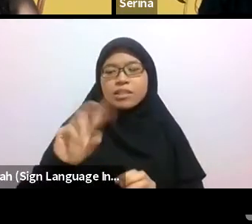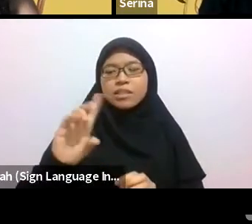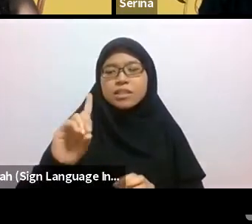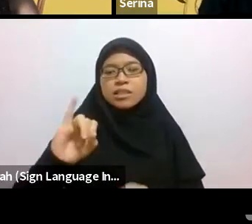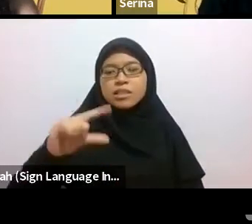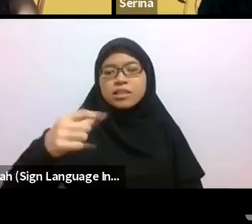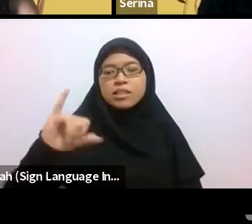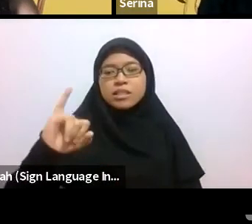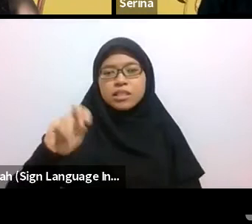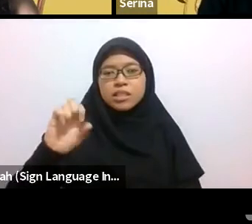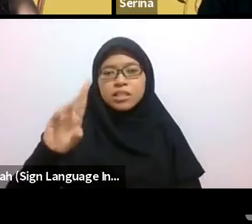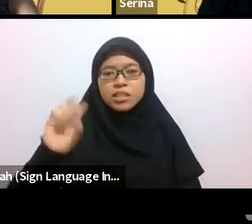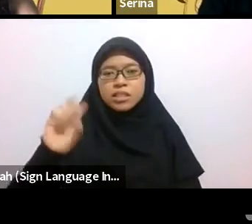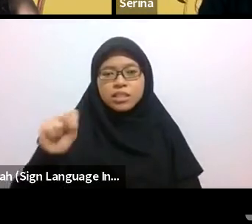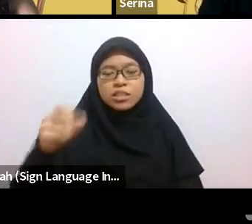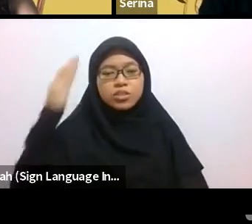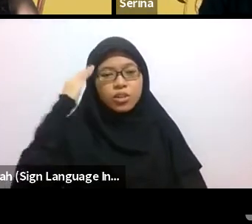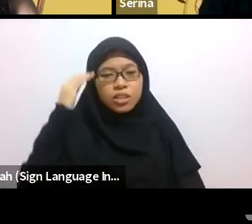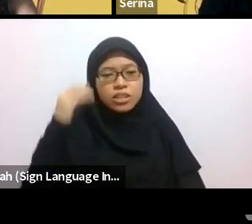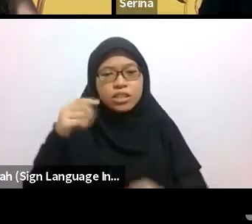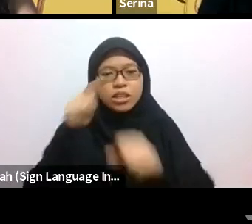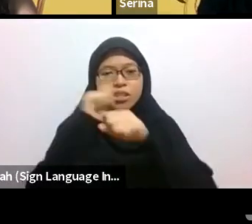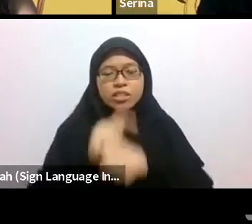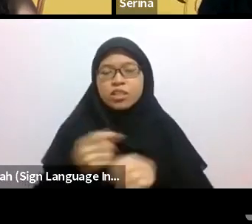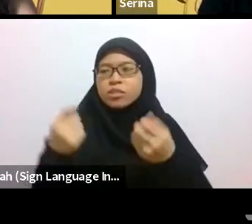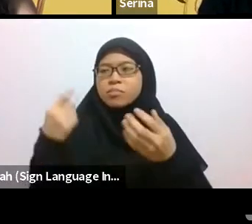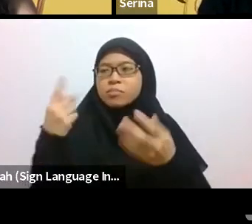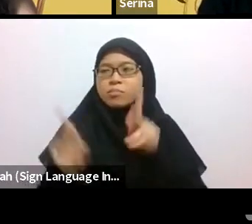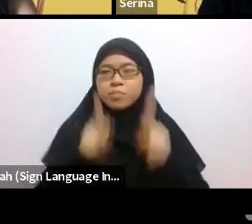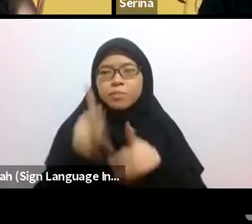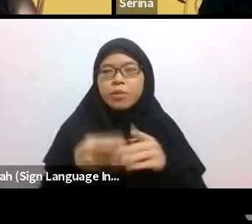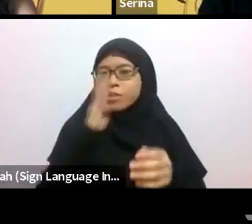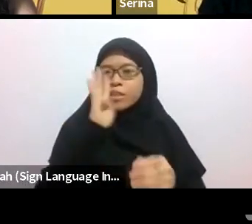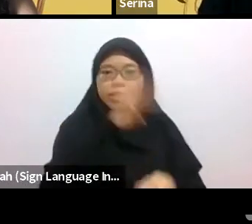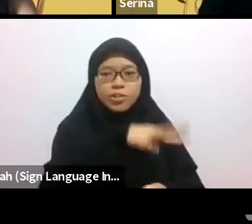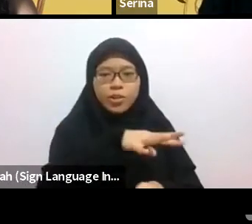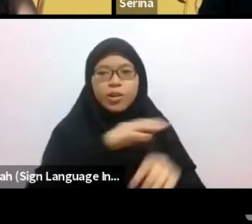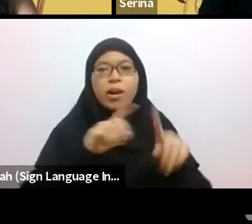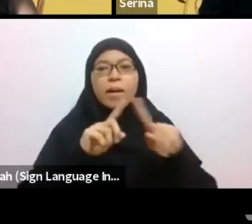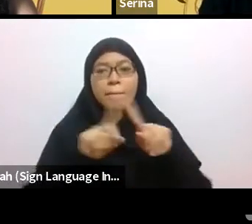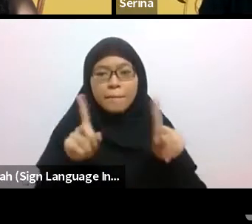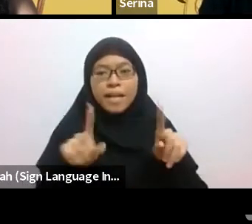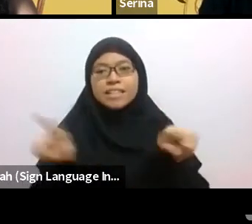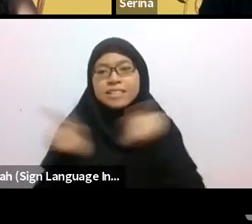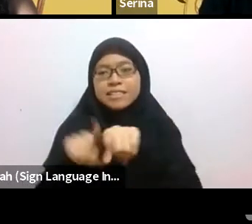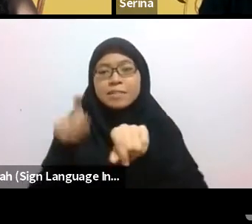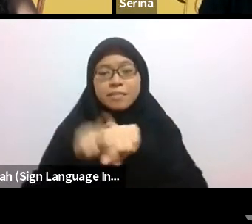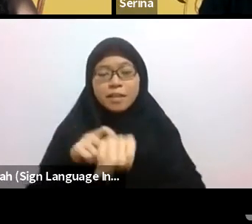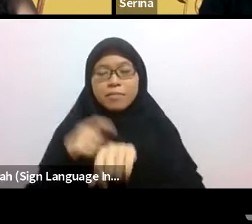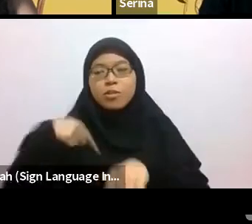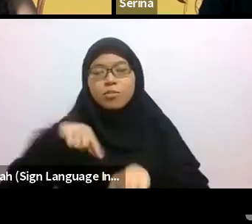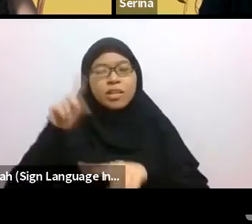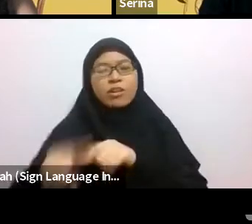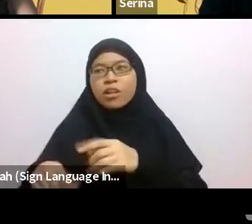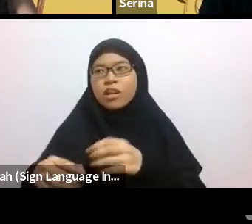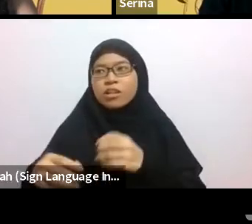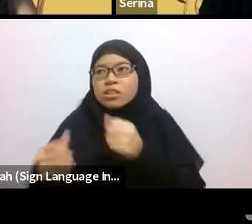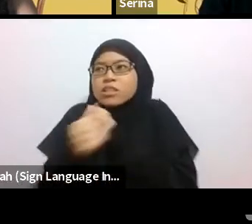but at the same time not overly romanticise that as well–I totally agree with you on that score.